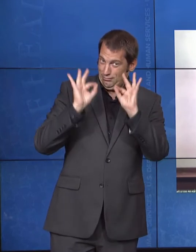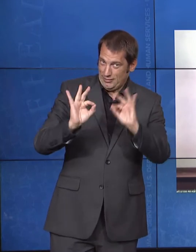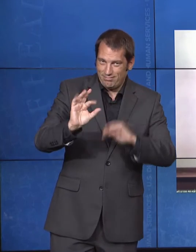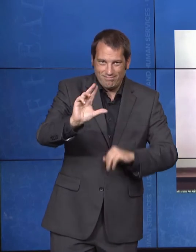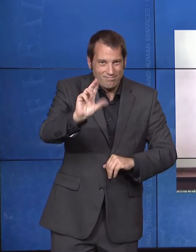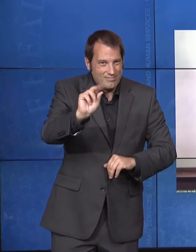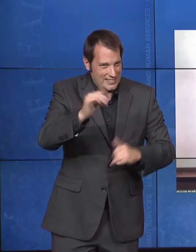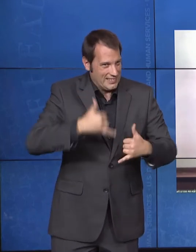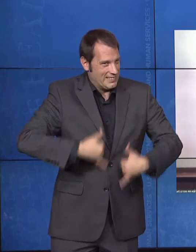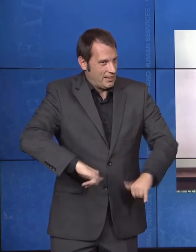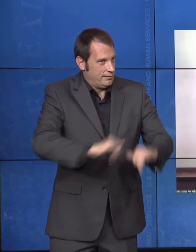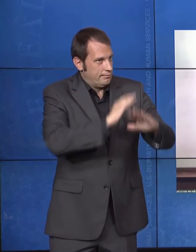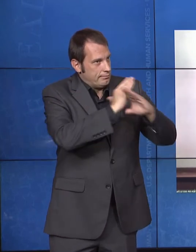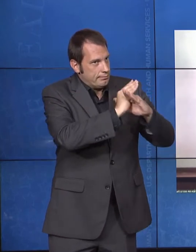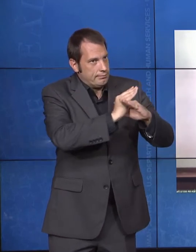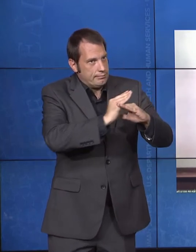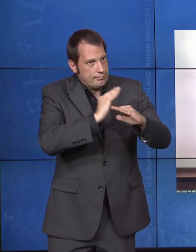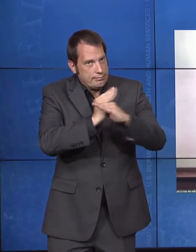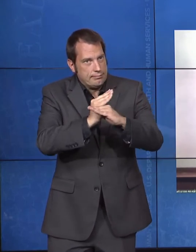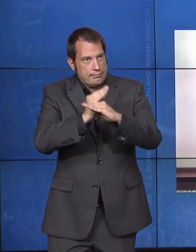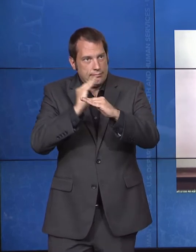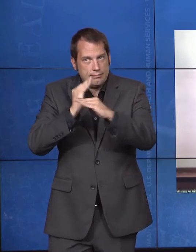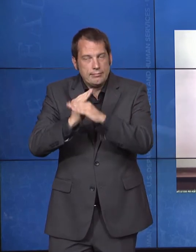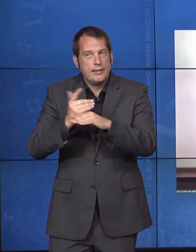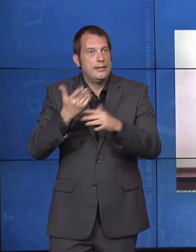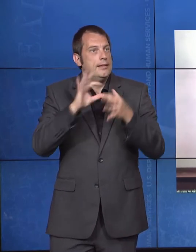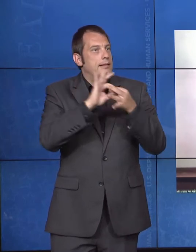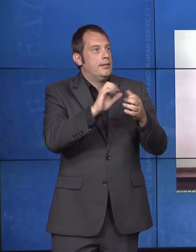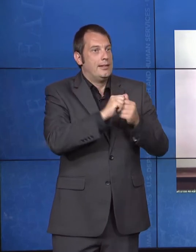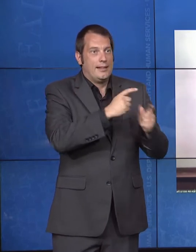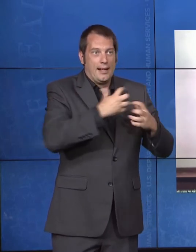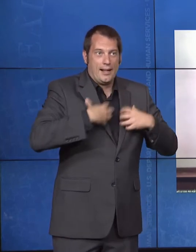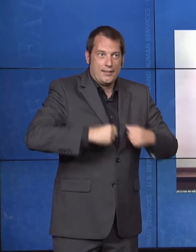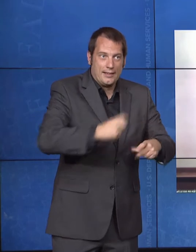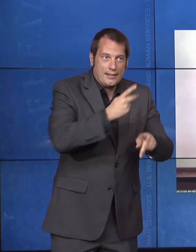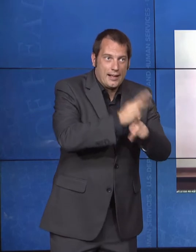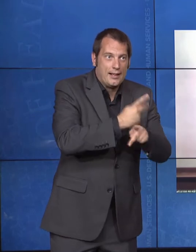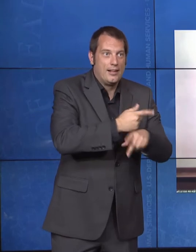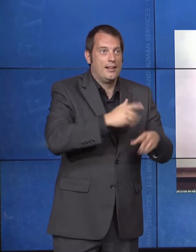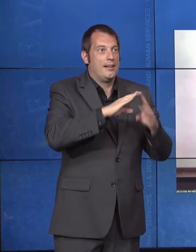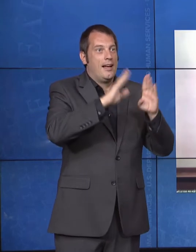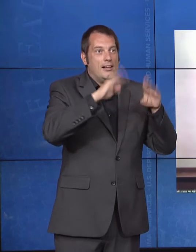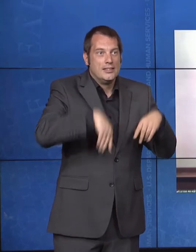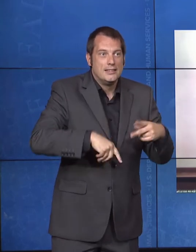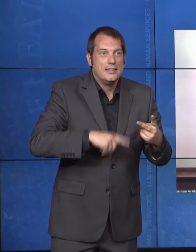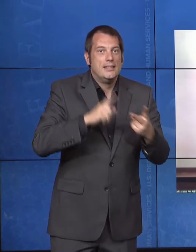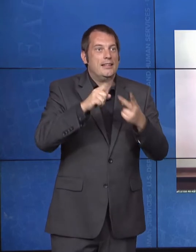and securing appointments, and have greater general unmet needs. Prejudices about quality